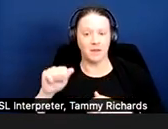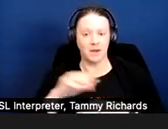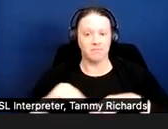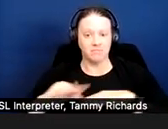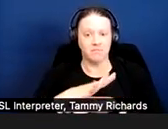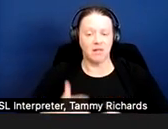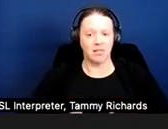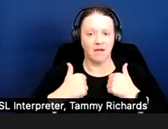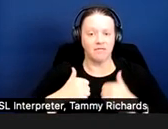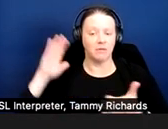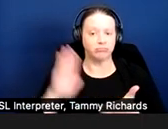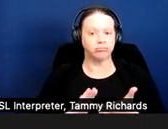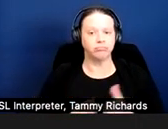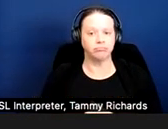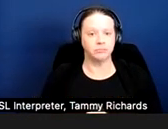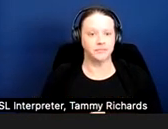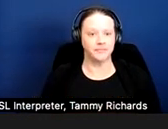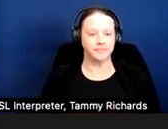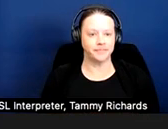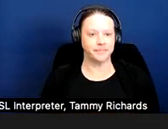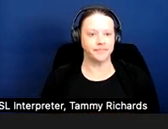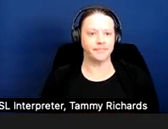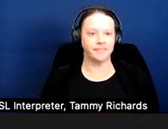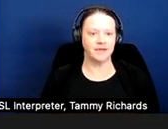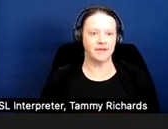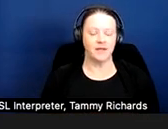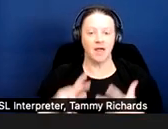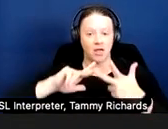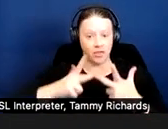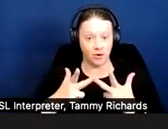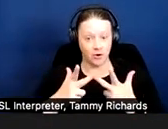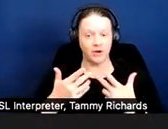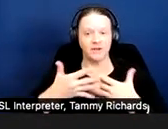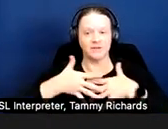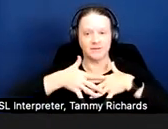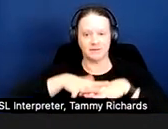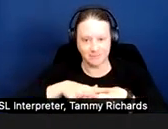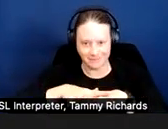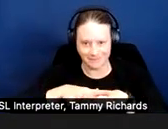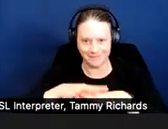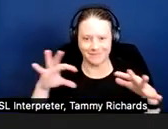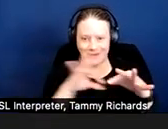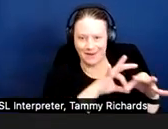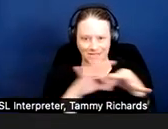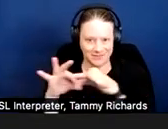Next slide. Then the third factor is whether you can establish a nexus.